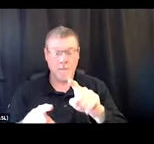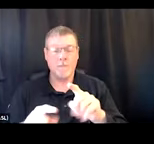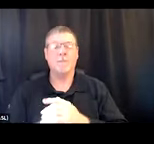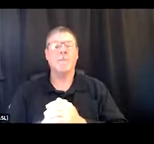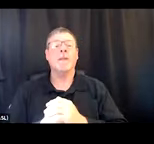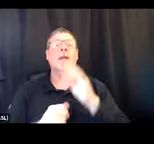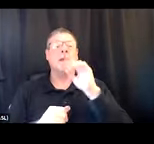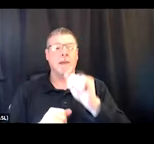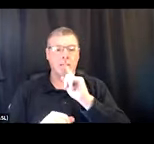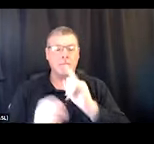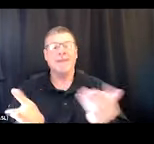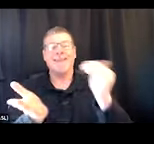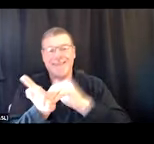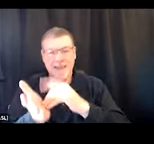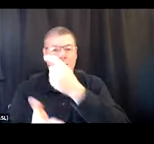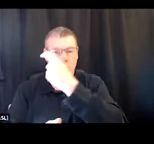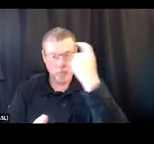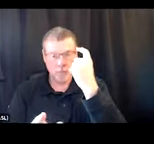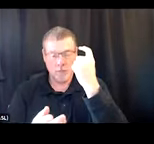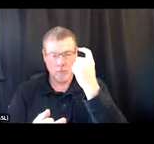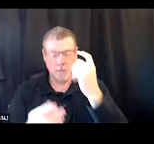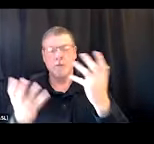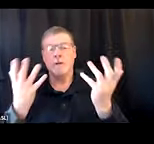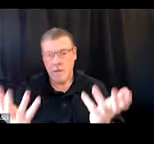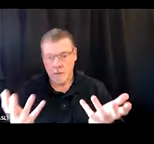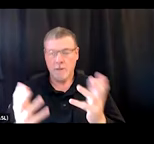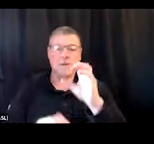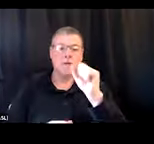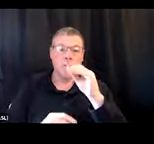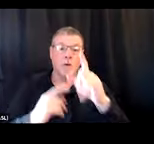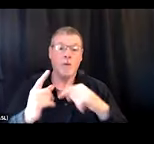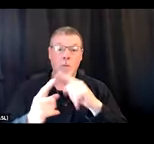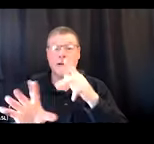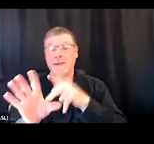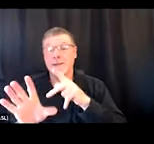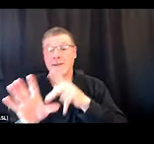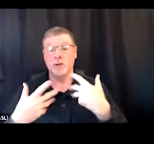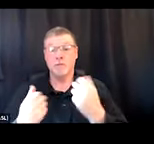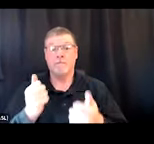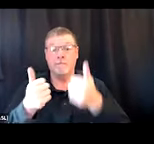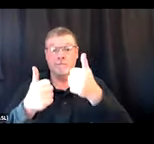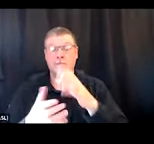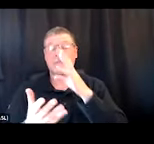can be re-traumatizing. And so when we say someone's a psychiatric survivor, they've been through that experience,